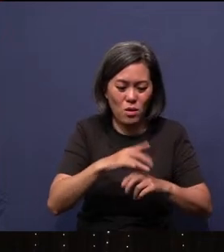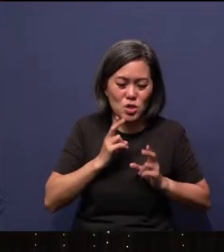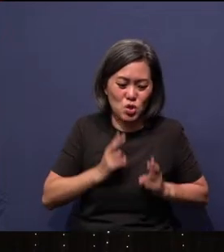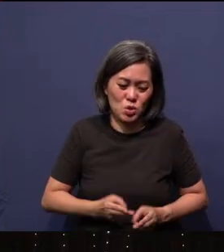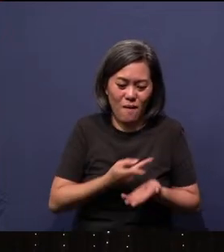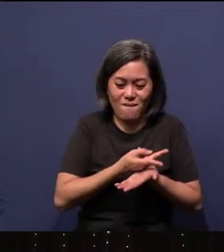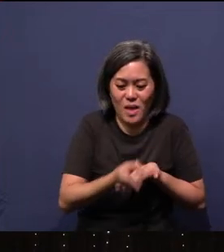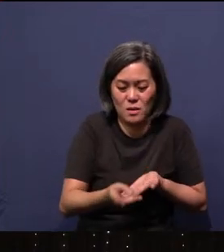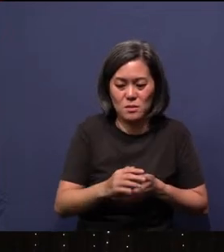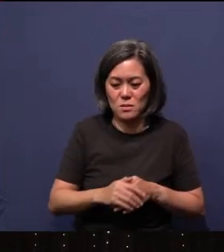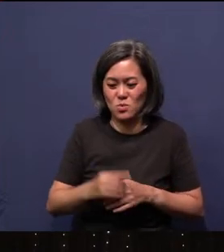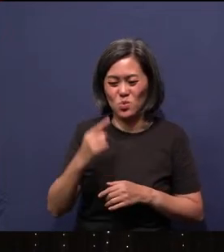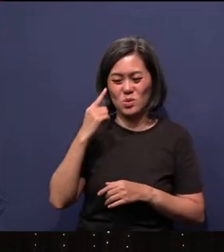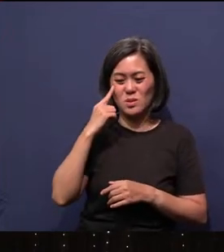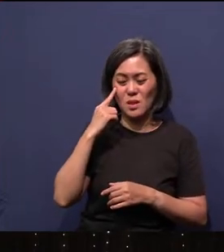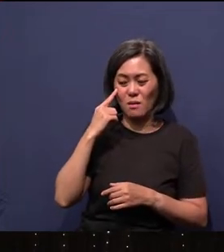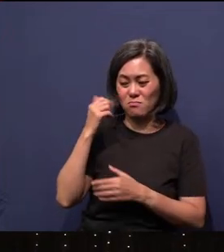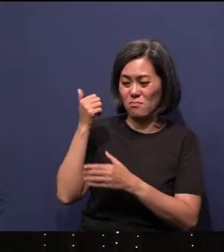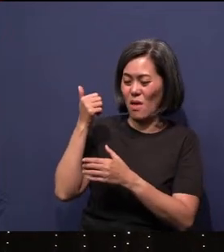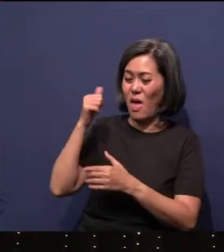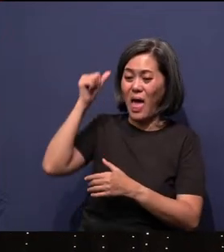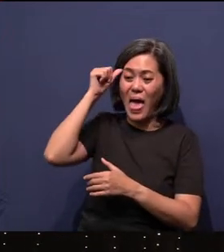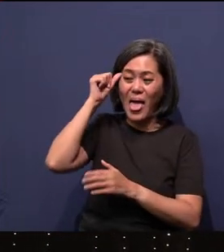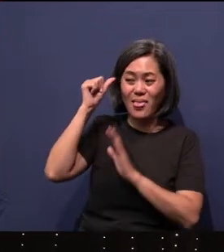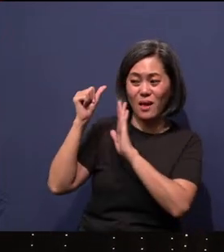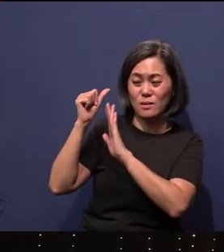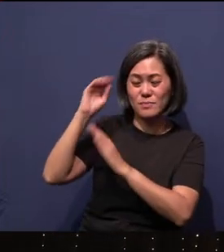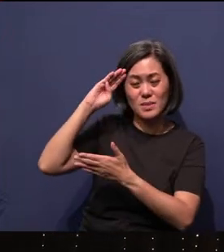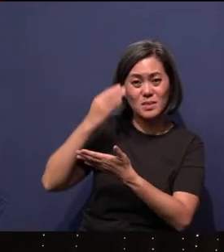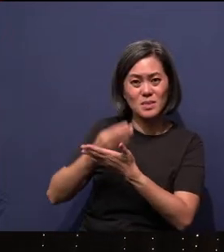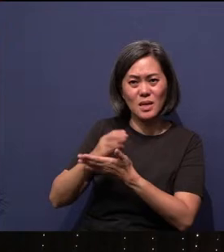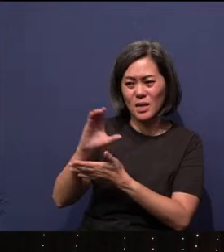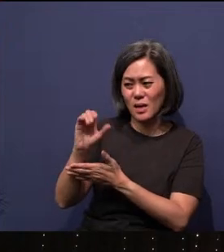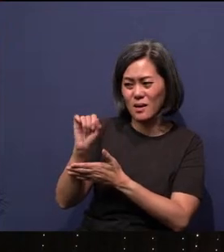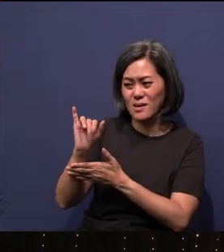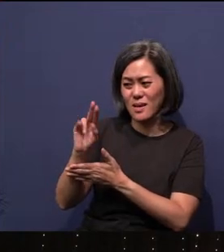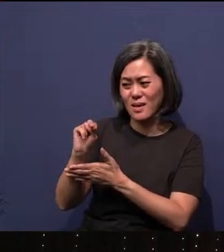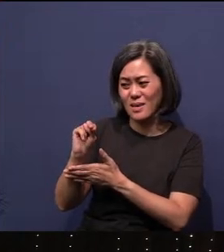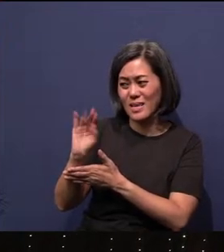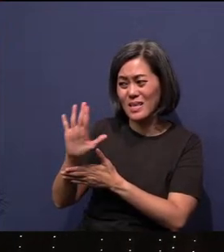When you think about the sons of Adam, even Cain killed his own brother, Abel.